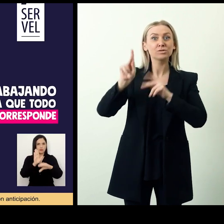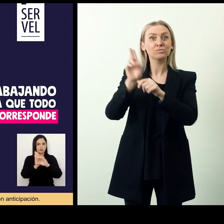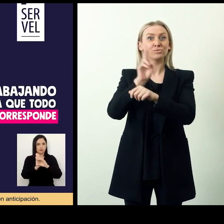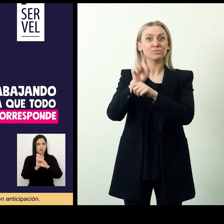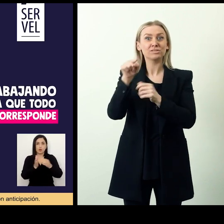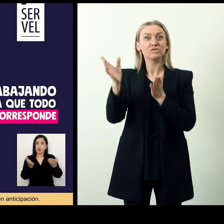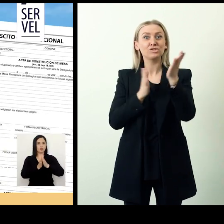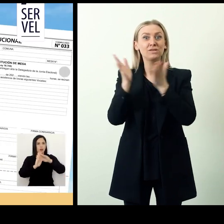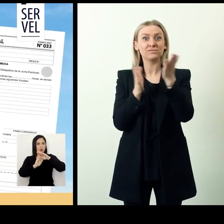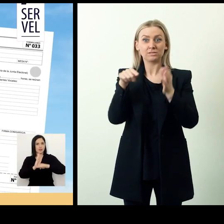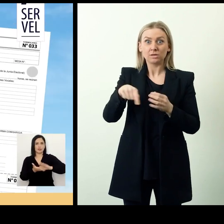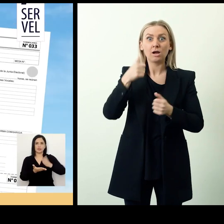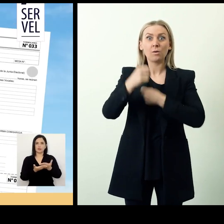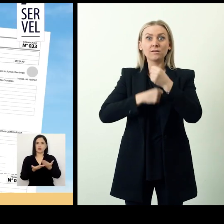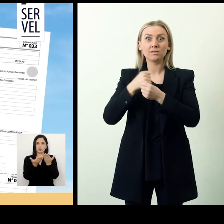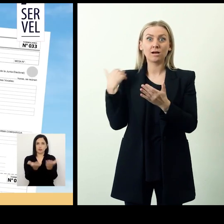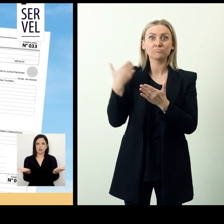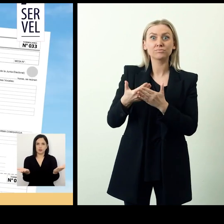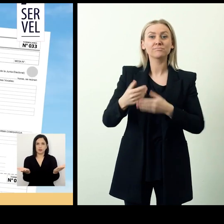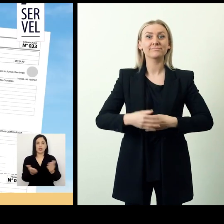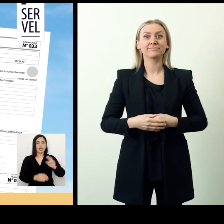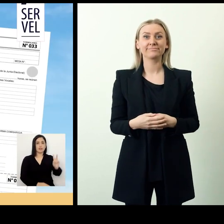340 people used this service in the same year.